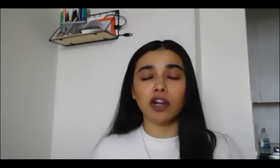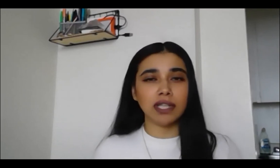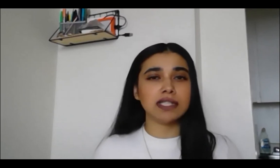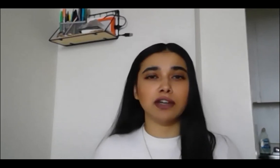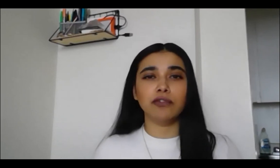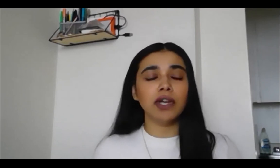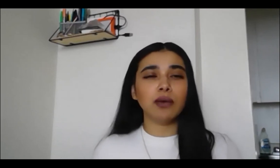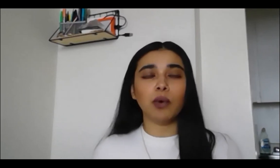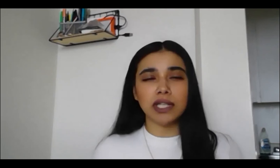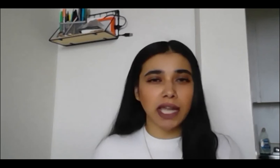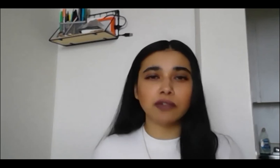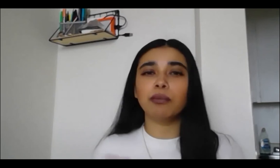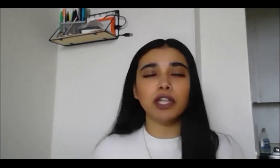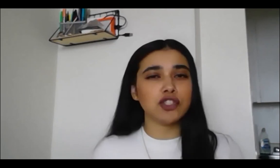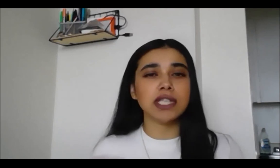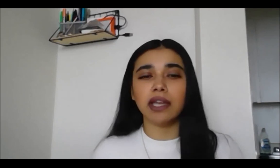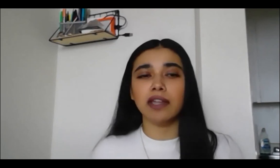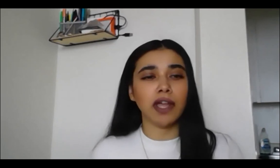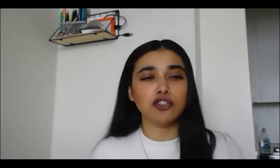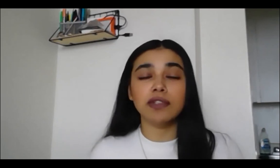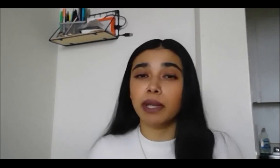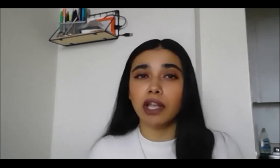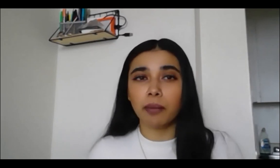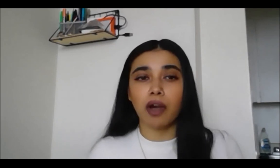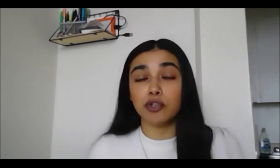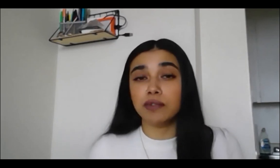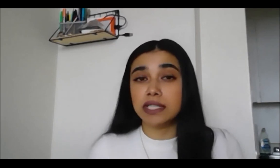regardless of what it takes for me, just take advantage of as many opportunities